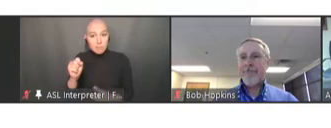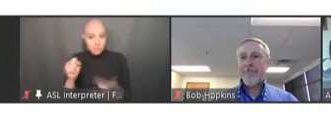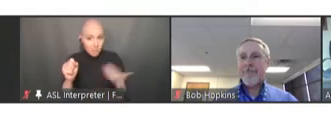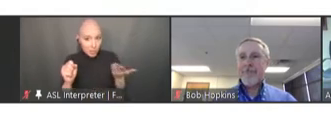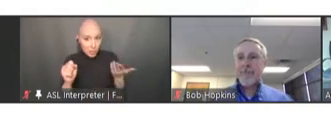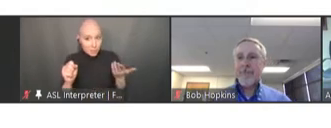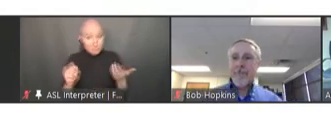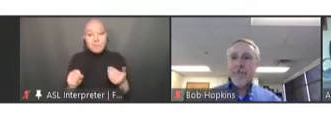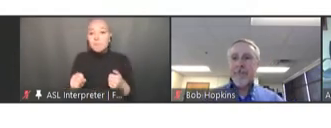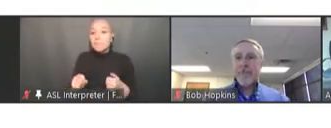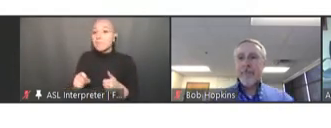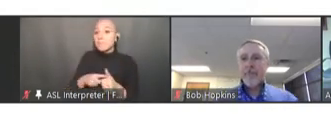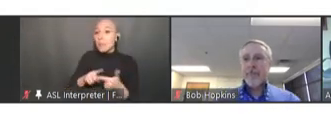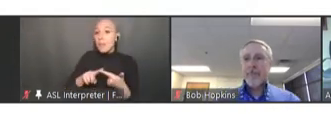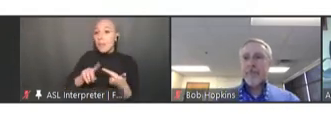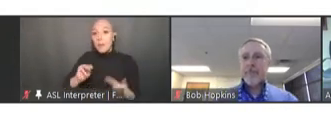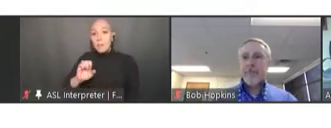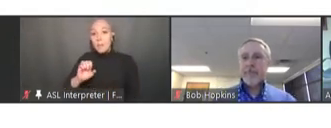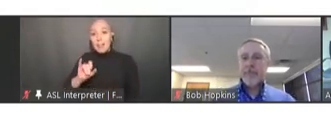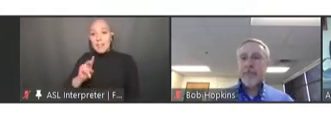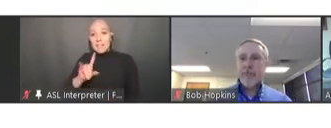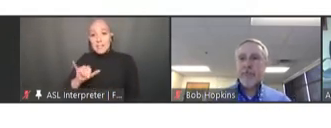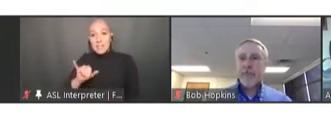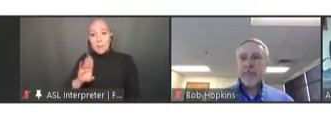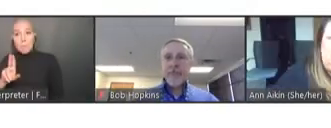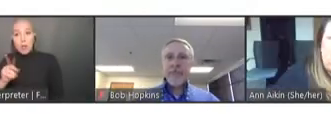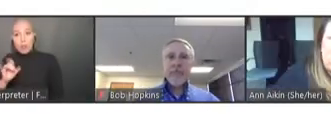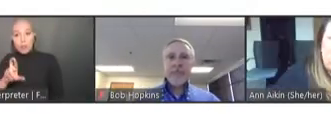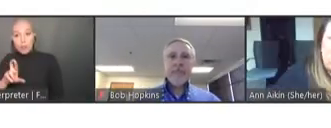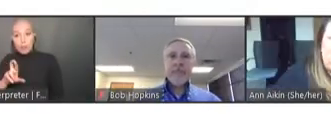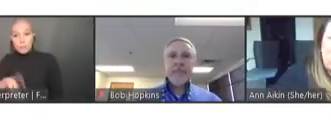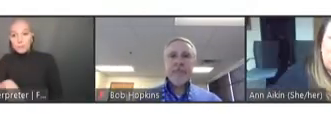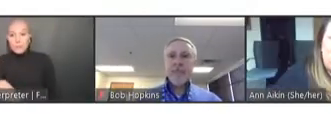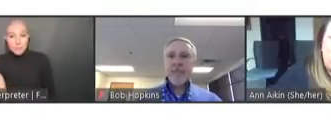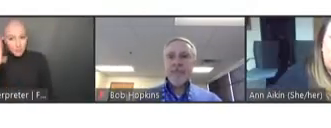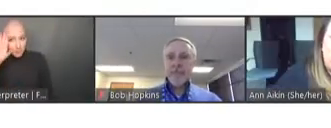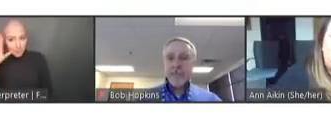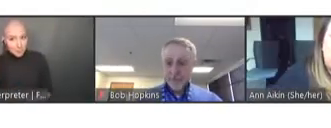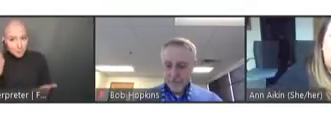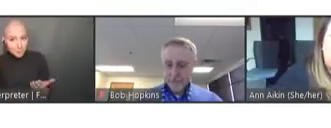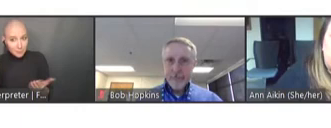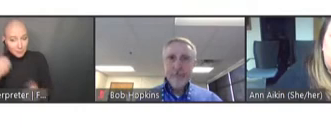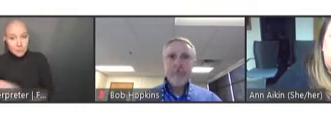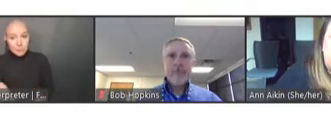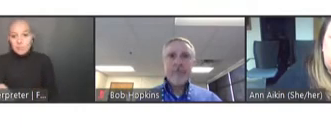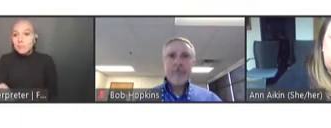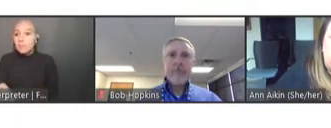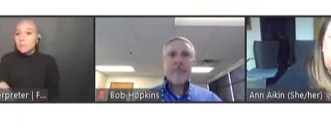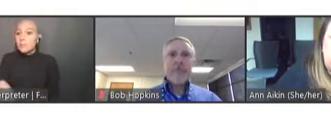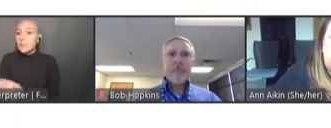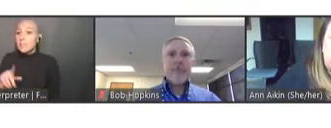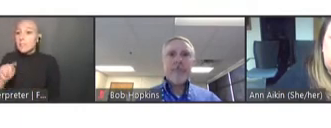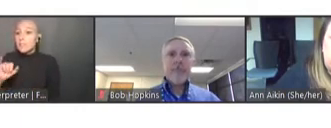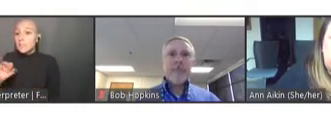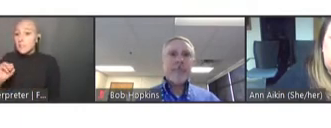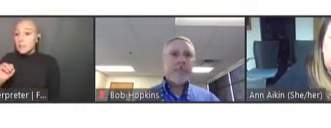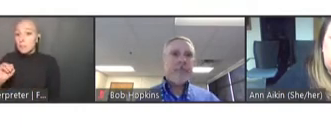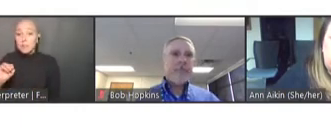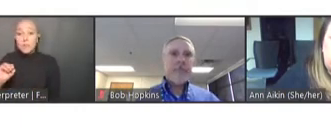Melody Anne Butler: I am present. Good afternoon, everyone. Ann Aikin: Good afternoon. Tim Cooke? Timothy Cooke: I'm here. Hello, everyone.